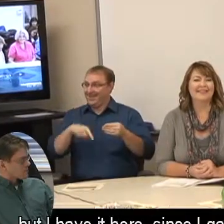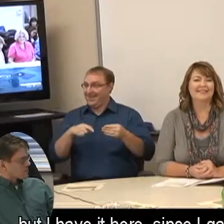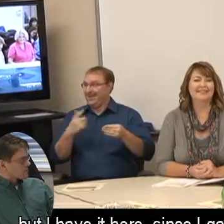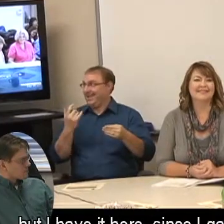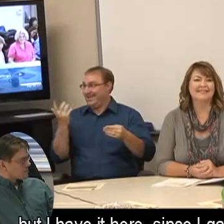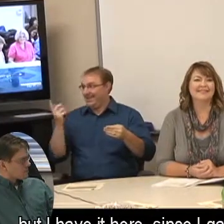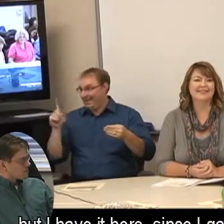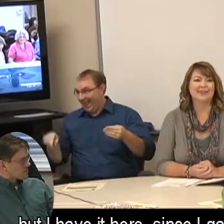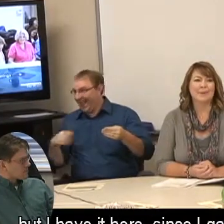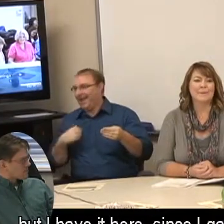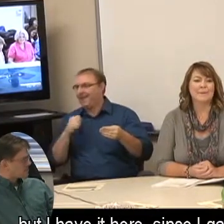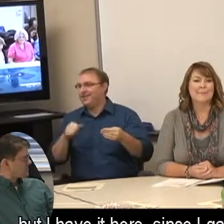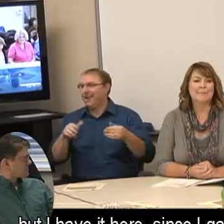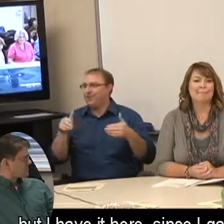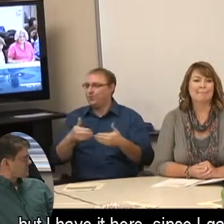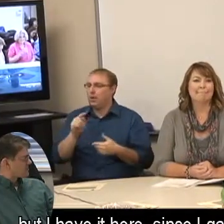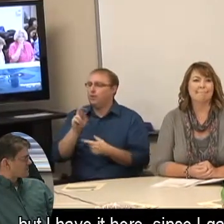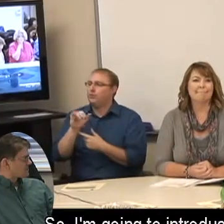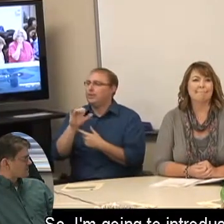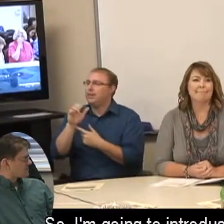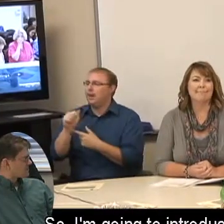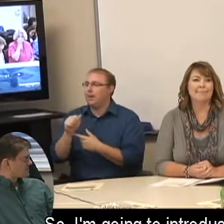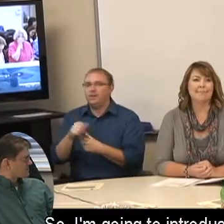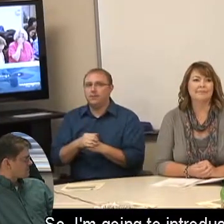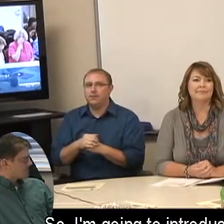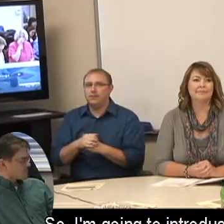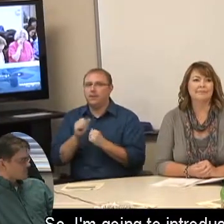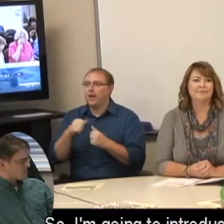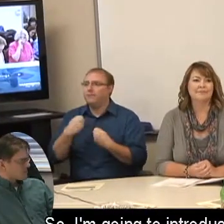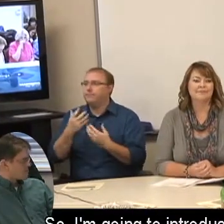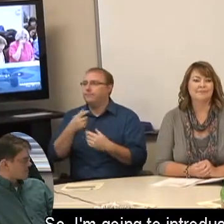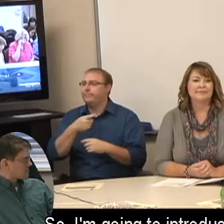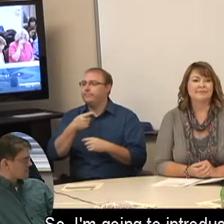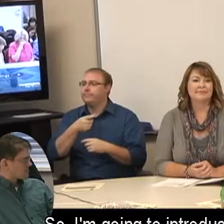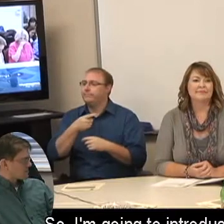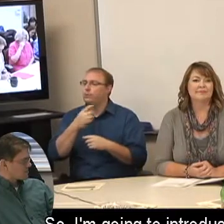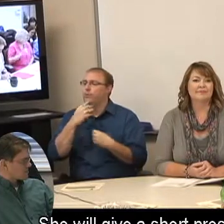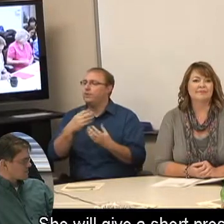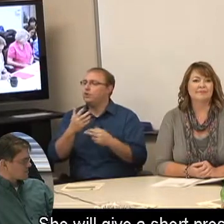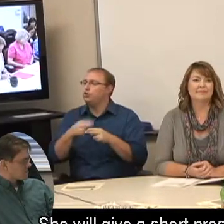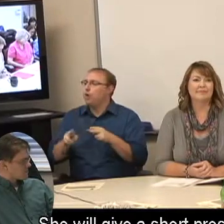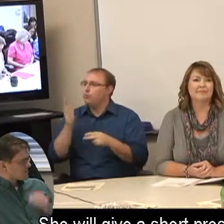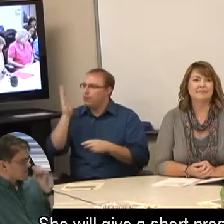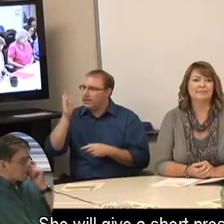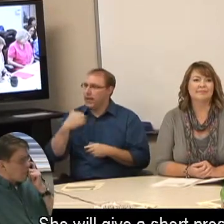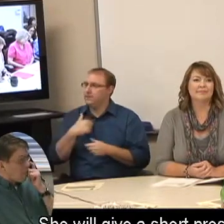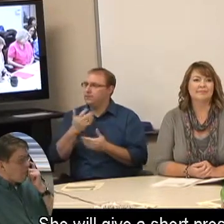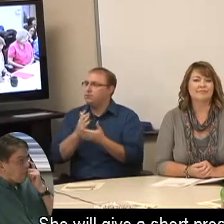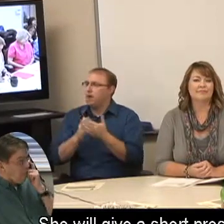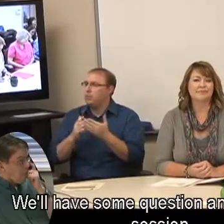but I have it here, since I gave it to him. So, I'm going to introduce Tricia. She will give a short presentation.